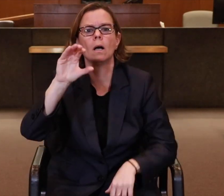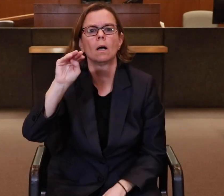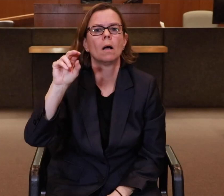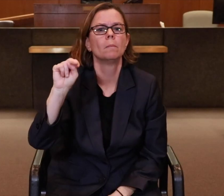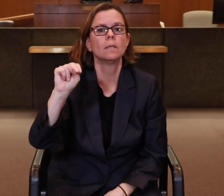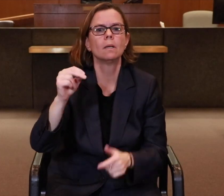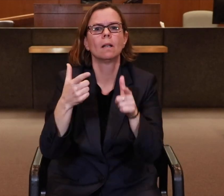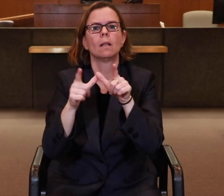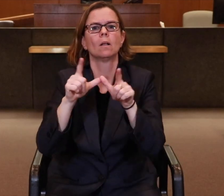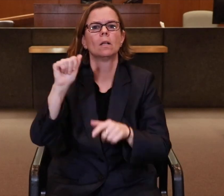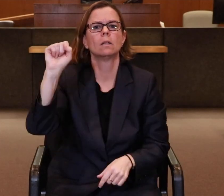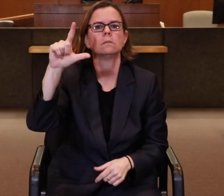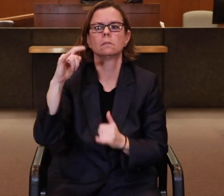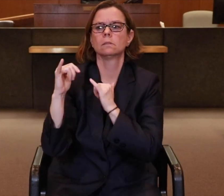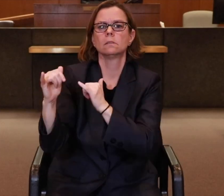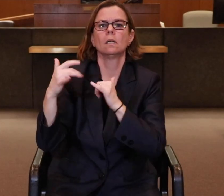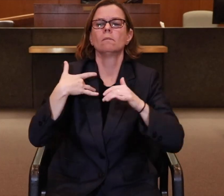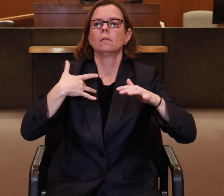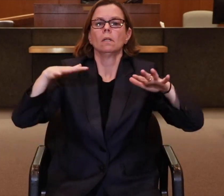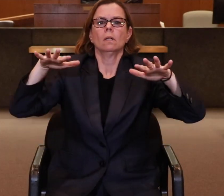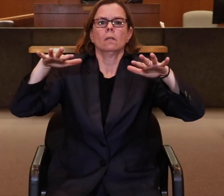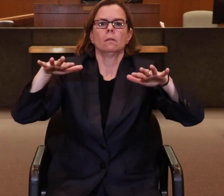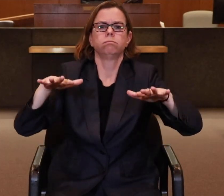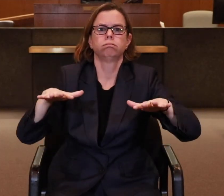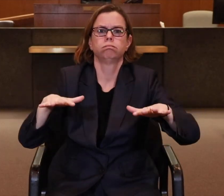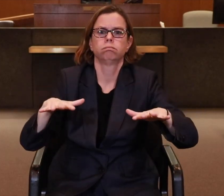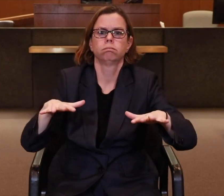you’re able to communicate what comes naturally to you.